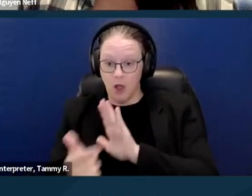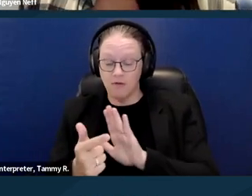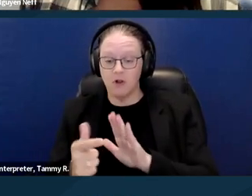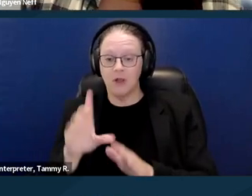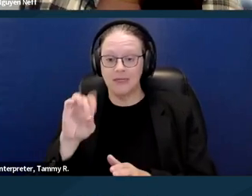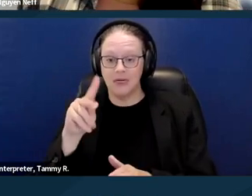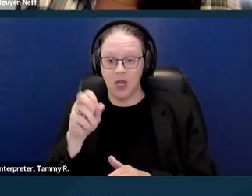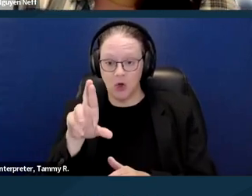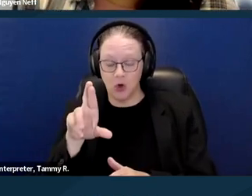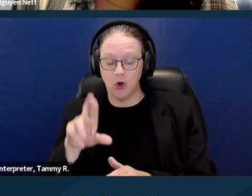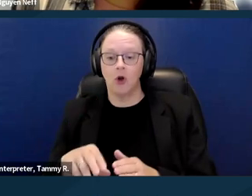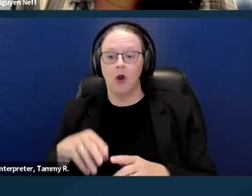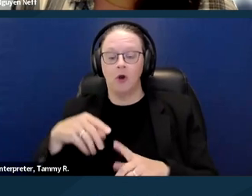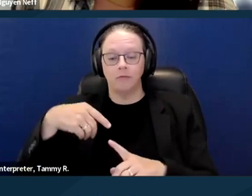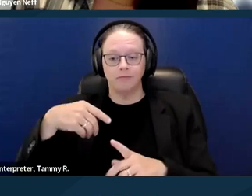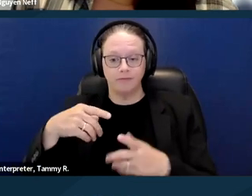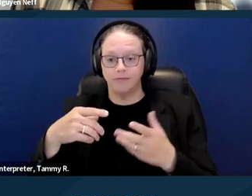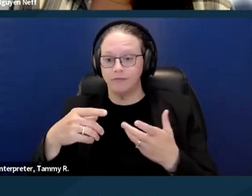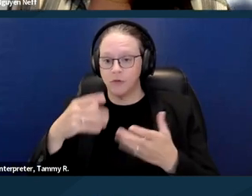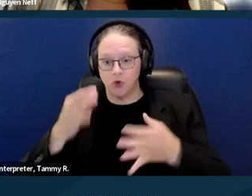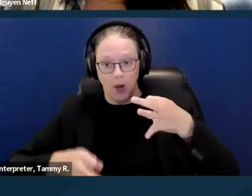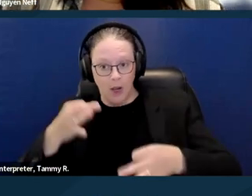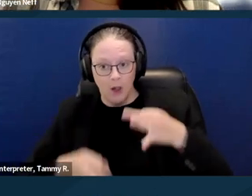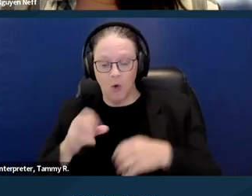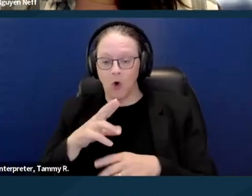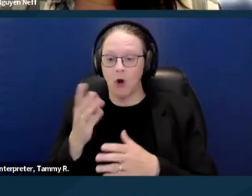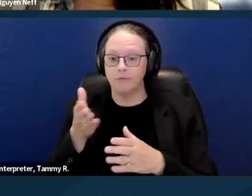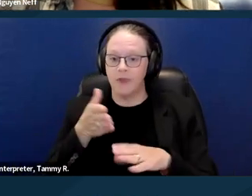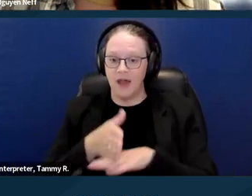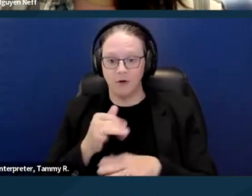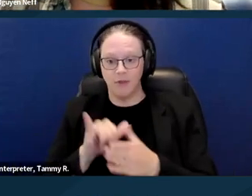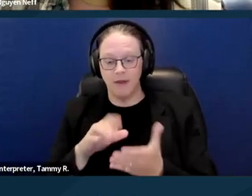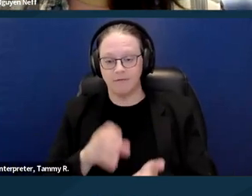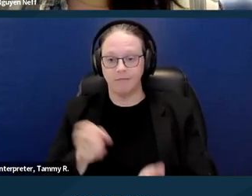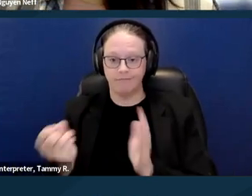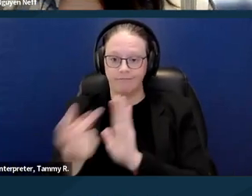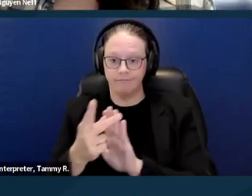after a writ of eviction is issued and even after an eviction in certain circumstances.